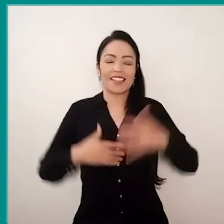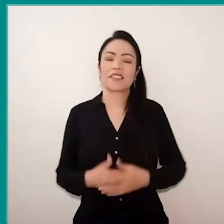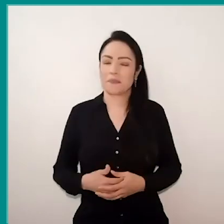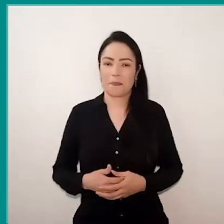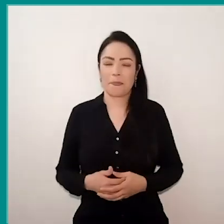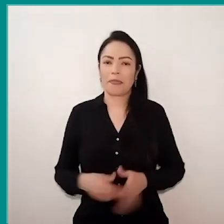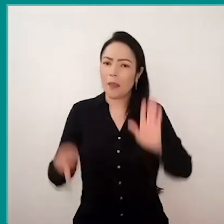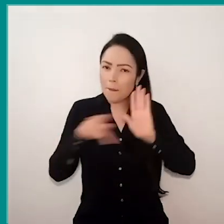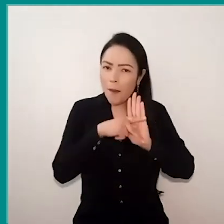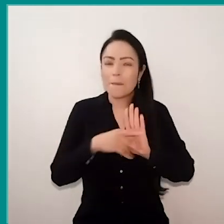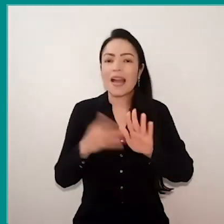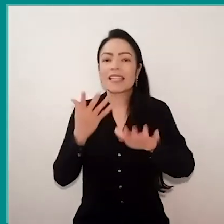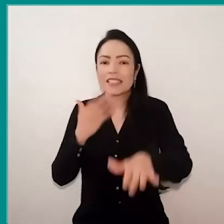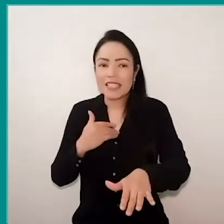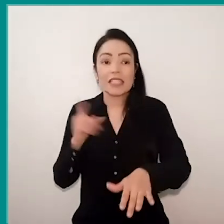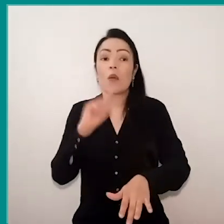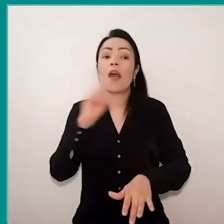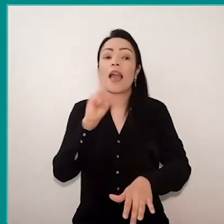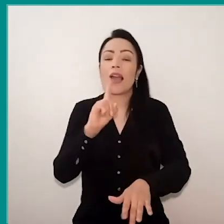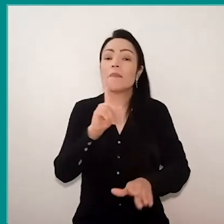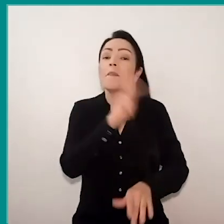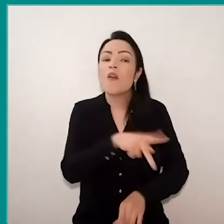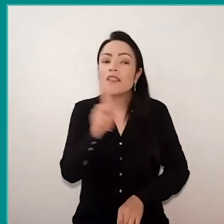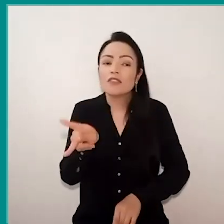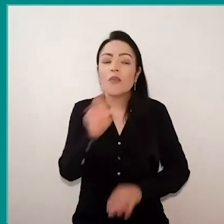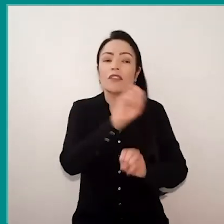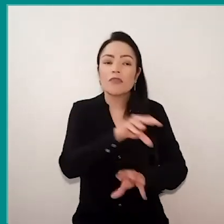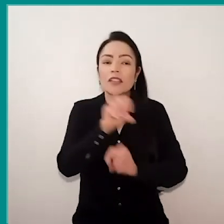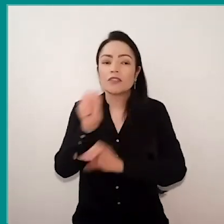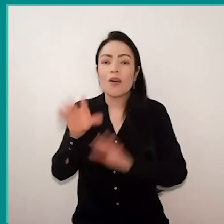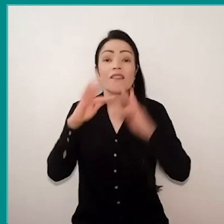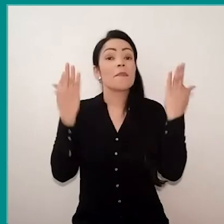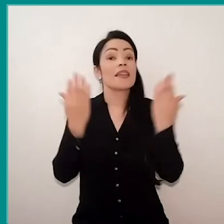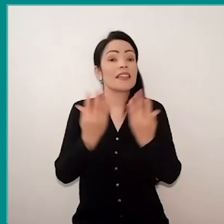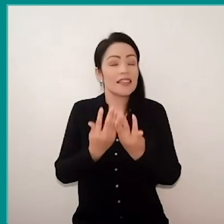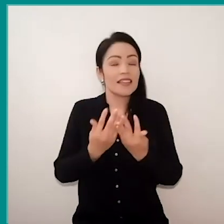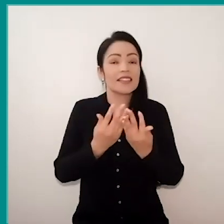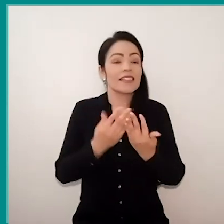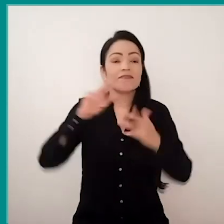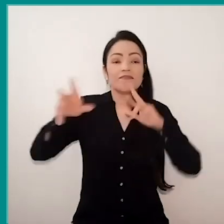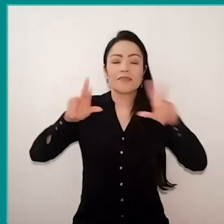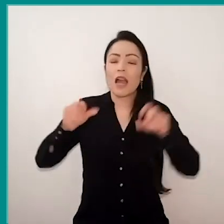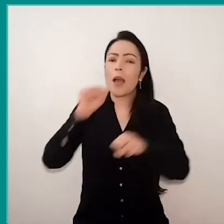It was a live for teachers, for educators, for the parents, so they could stop and listen how do these children have experienced,